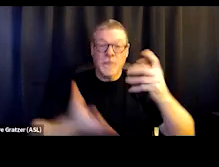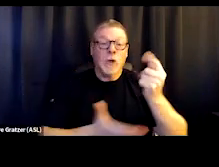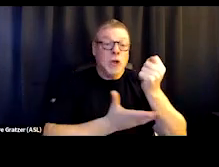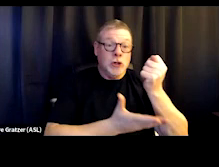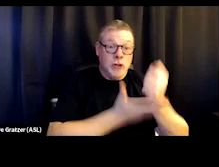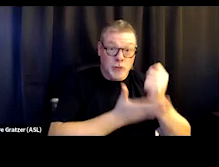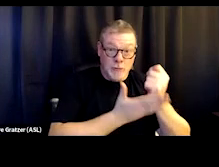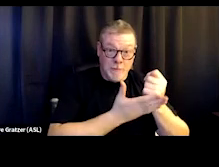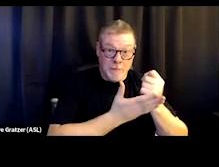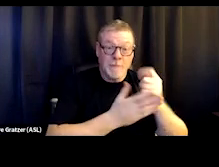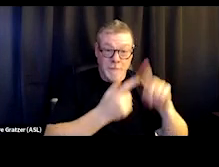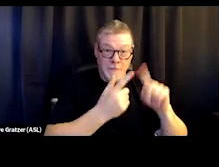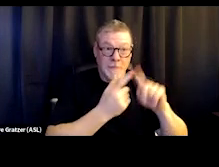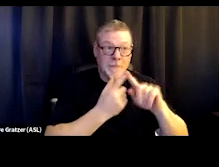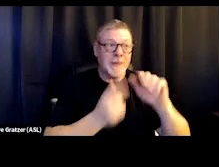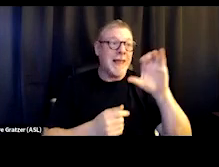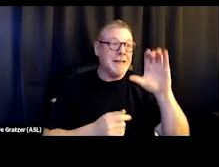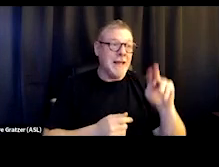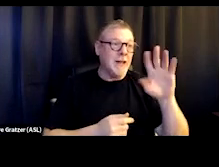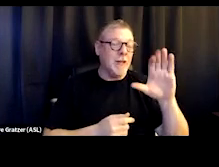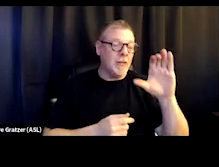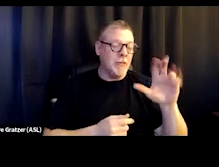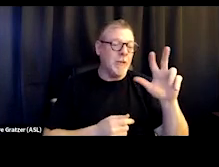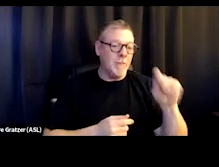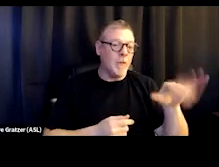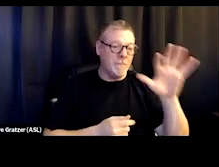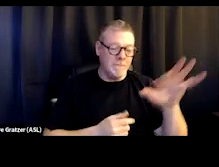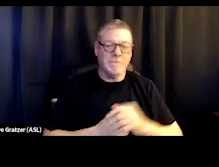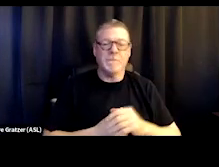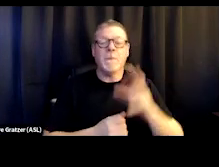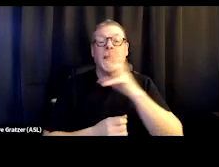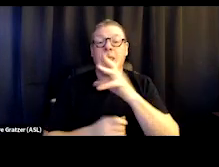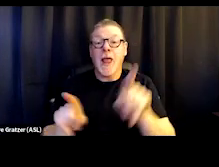which is an ASAM 3.5 and 3.1 facility, as well as our recovery house,